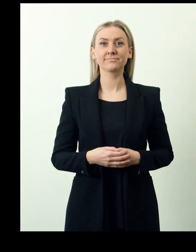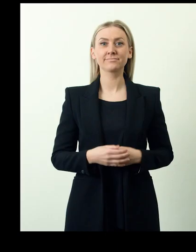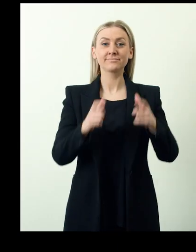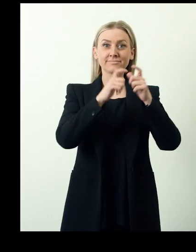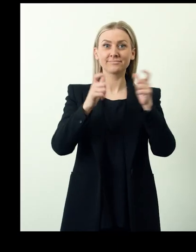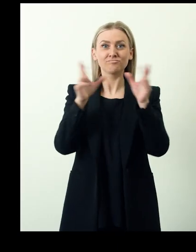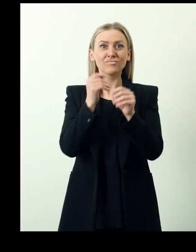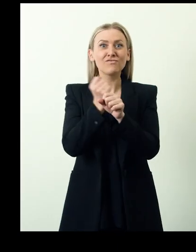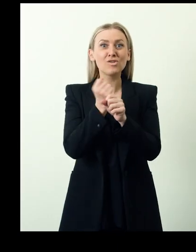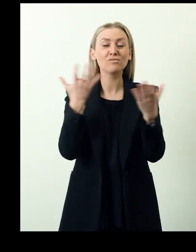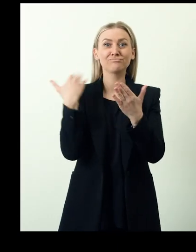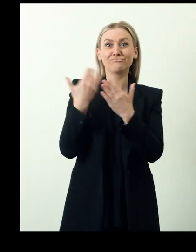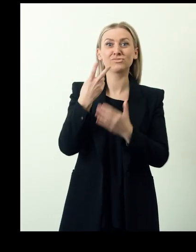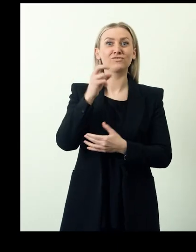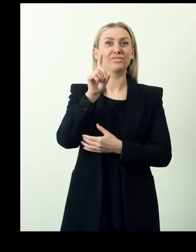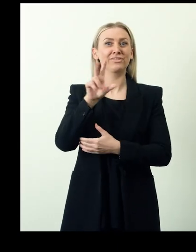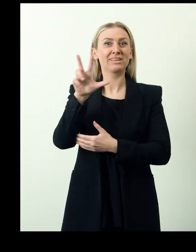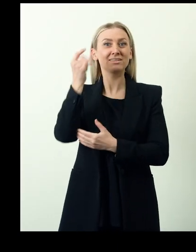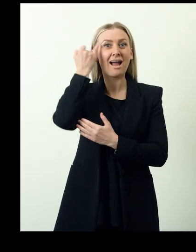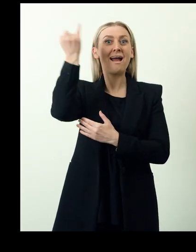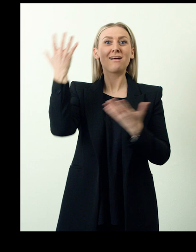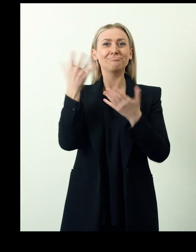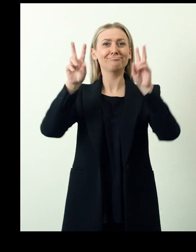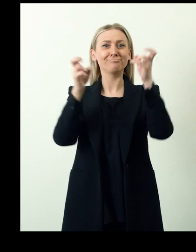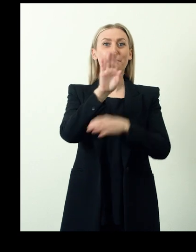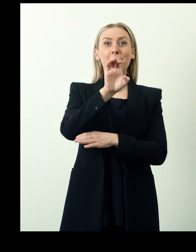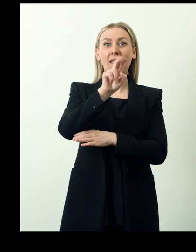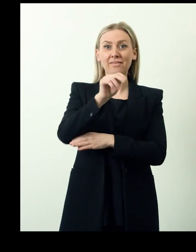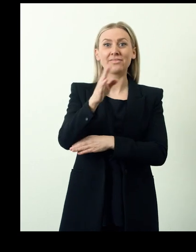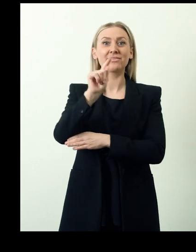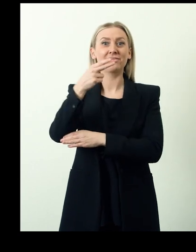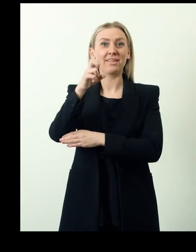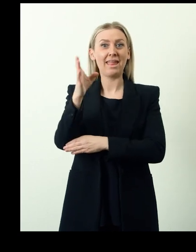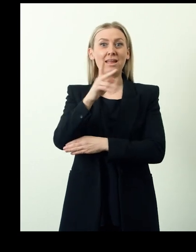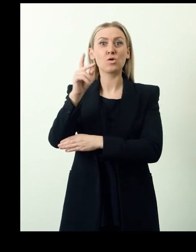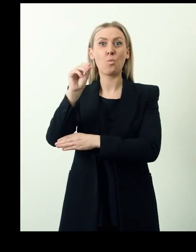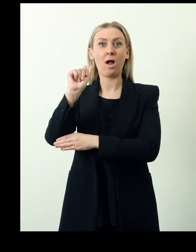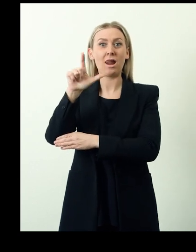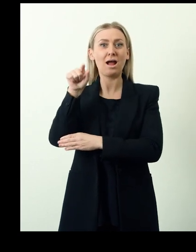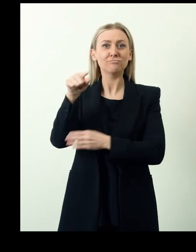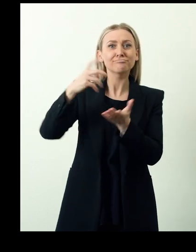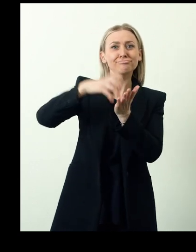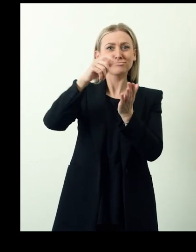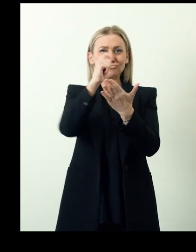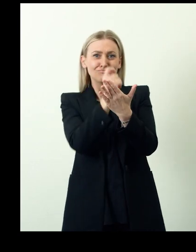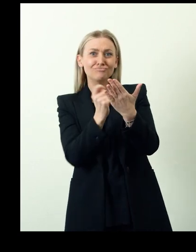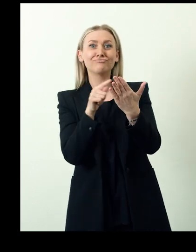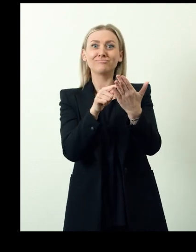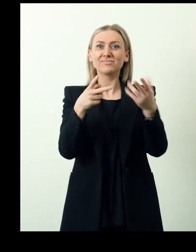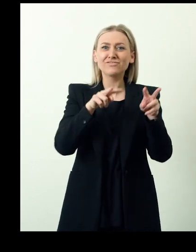In 2013 Signes de Sens from France, together with the Centre Ressources Autismes Hauts-de-France created Ben The Koala